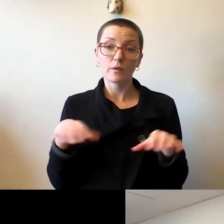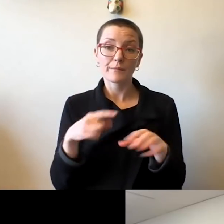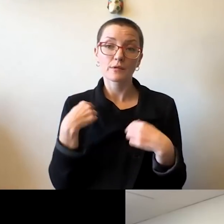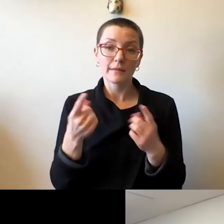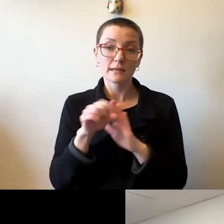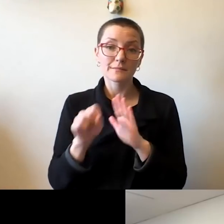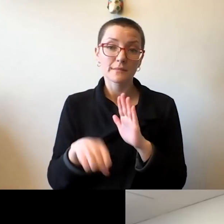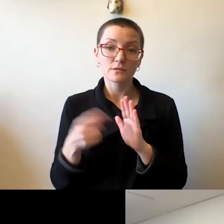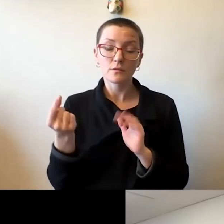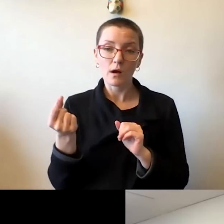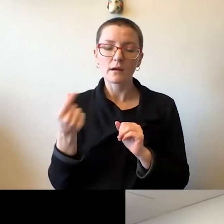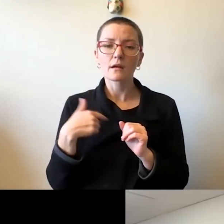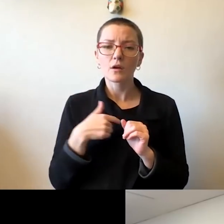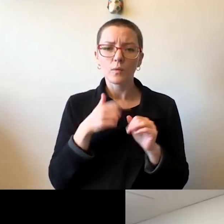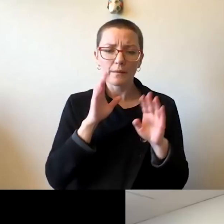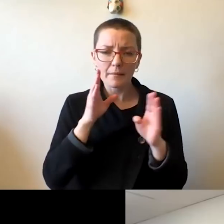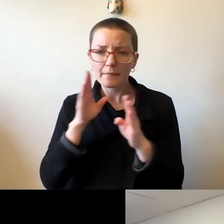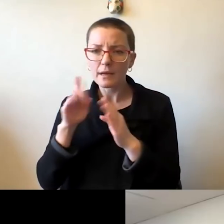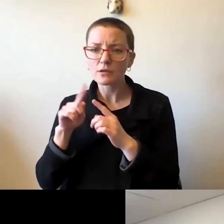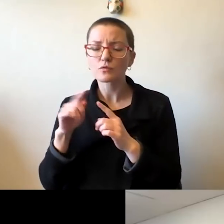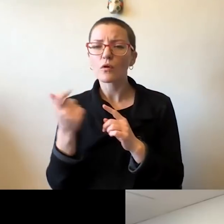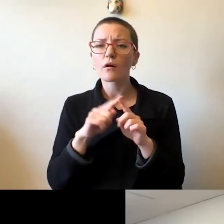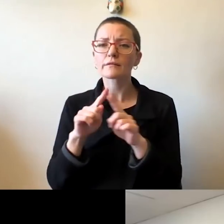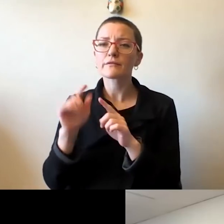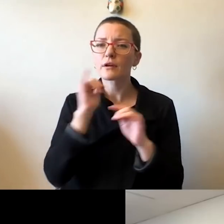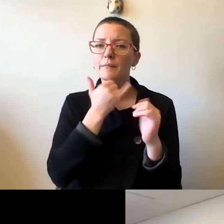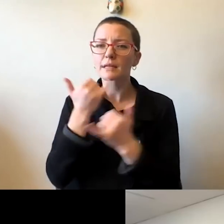attention to all the mistakes we have made, that have been made,